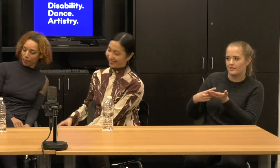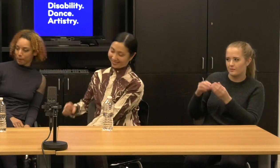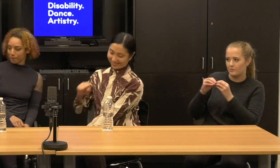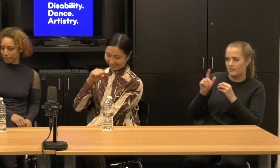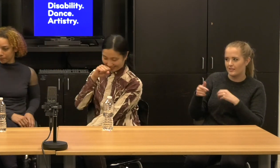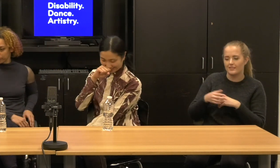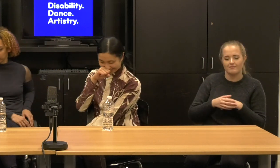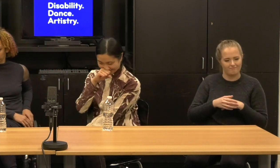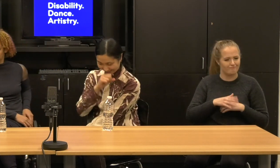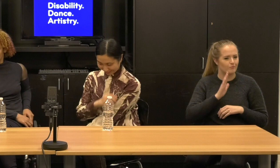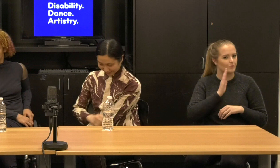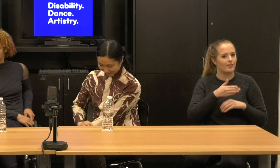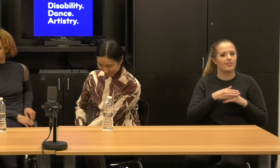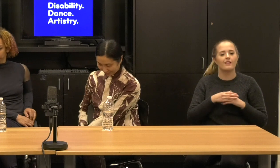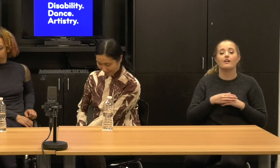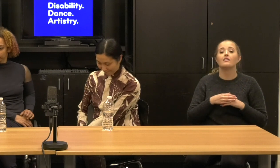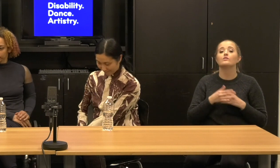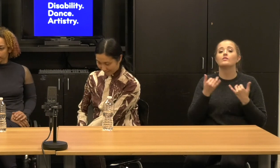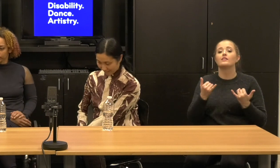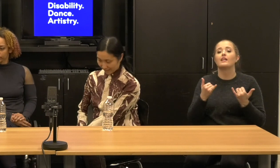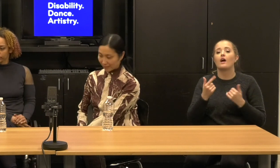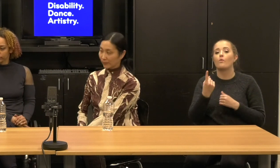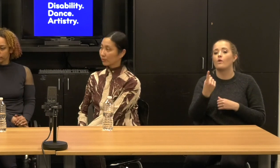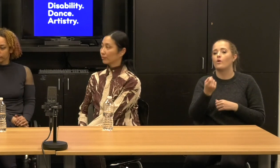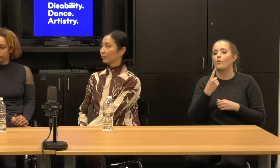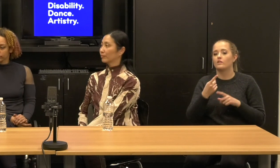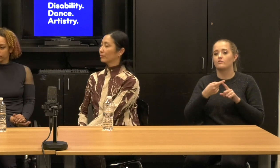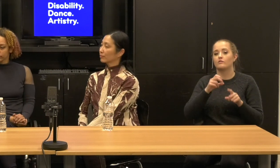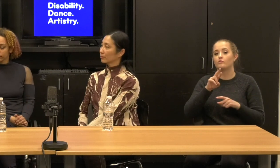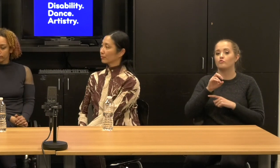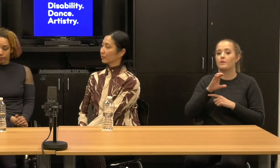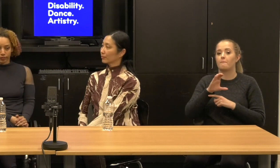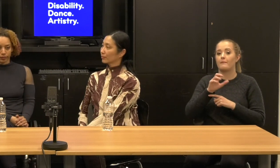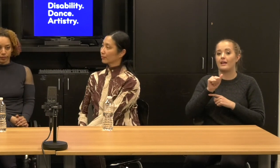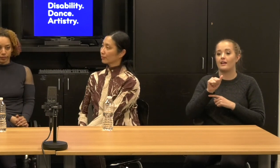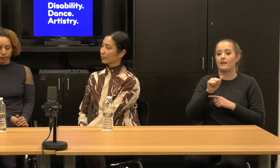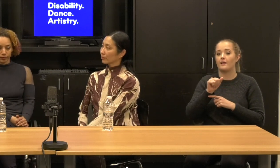So let me get to a question, a great question here from Rebecca, me when, um, she asked